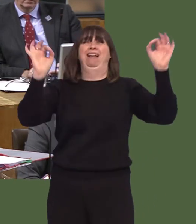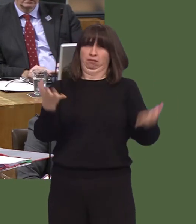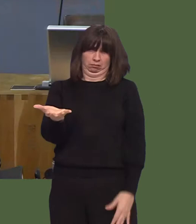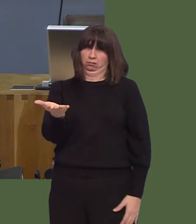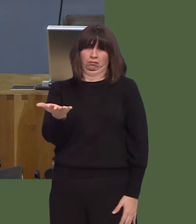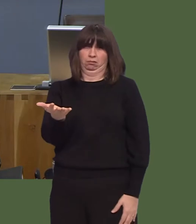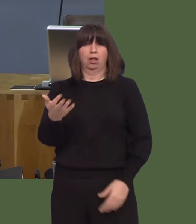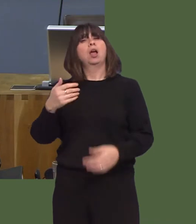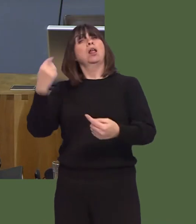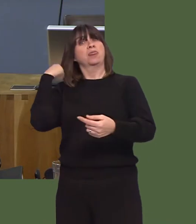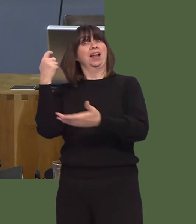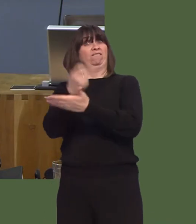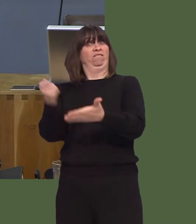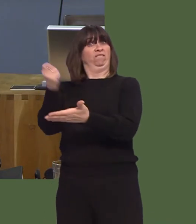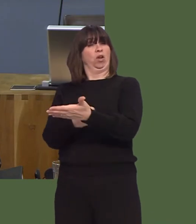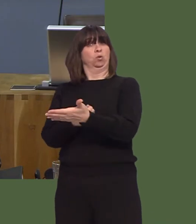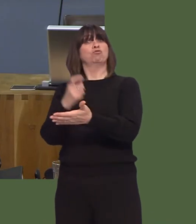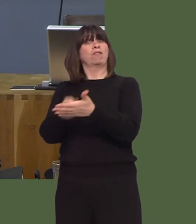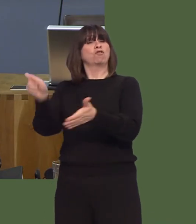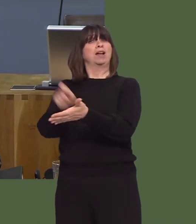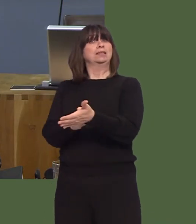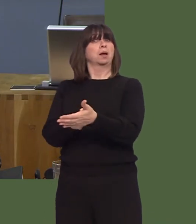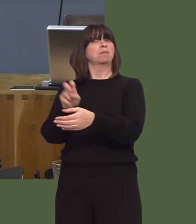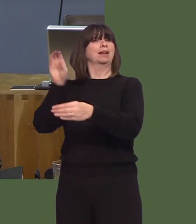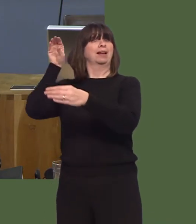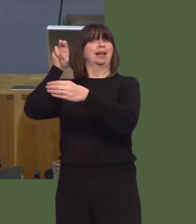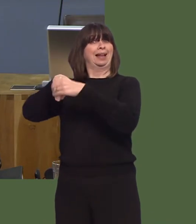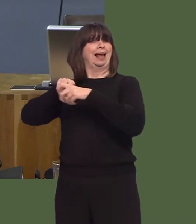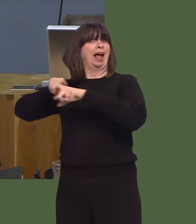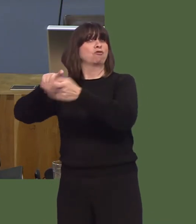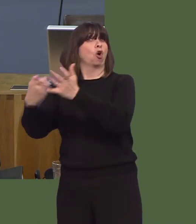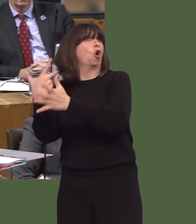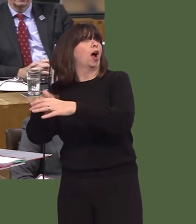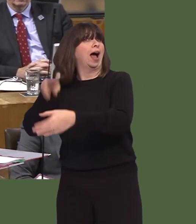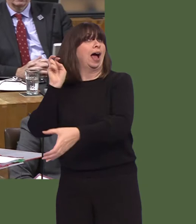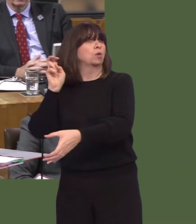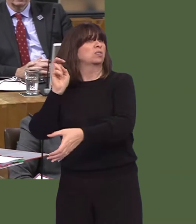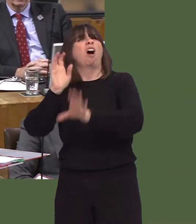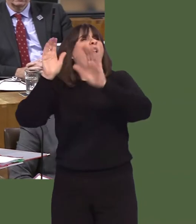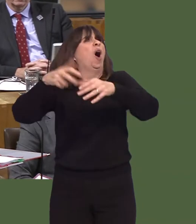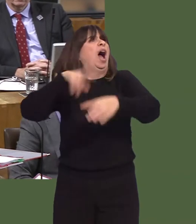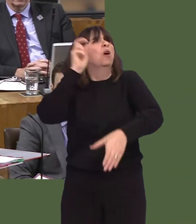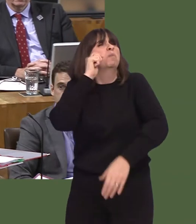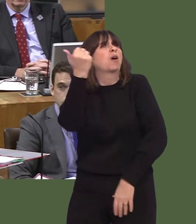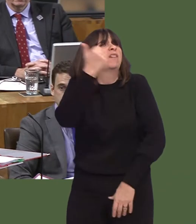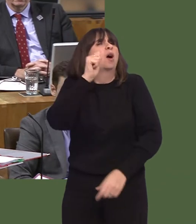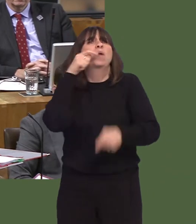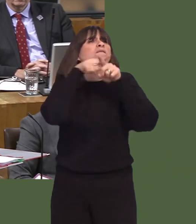In the referendum, we were told time and time again by members of his own party, 'There will be a trade deal; we can be like Norway.'